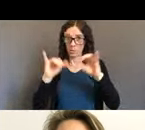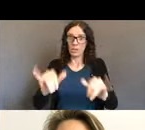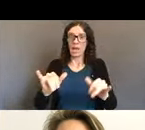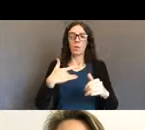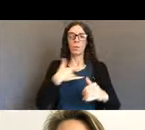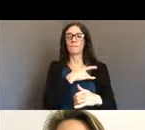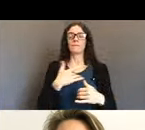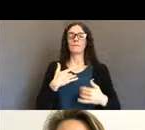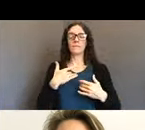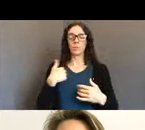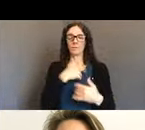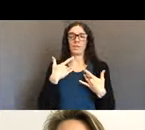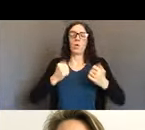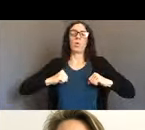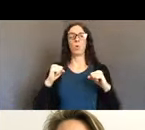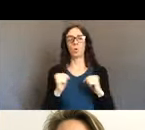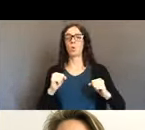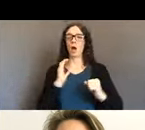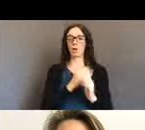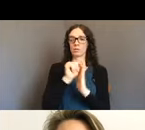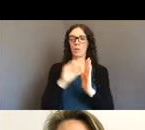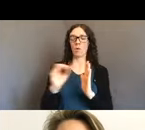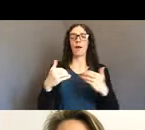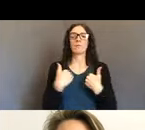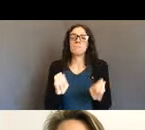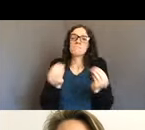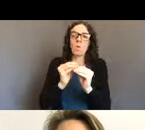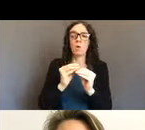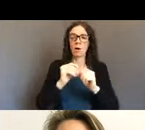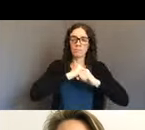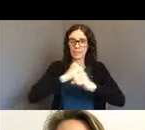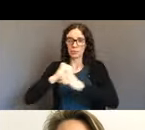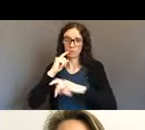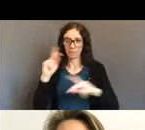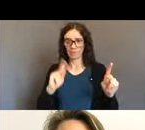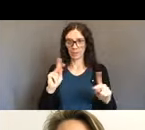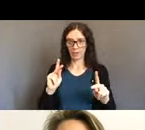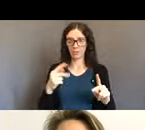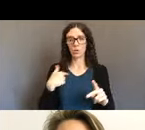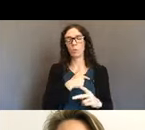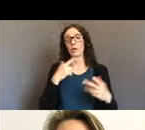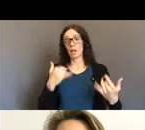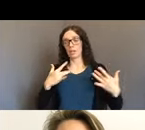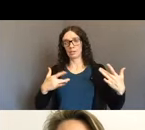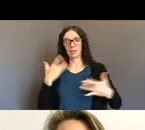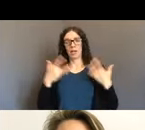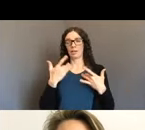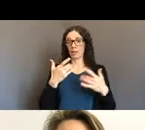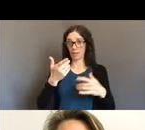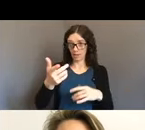And so, what I'm really excited also about is that on Saturday, which is August 1st, it is the day that hospitals,